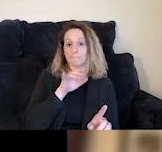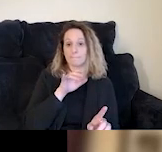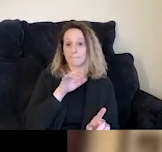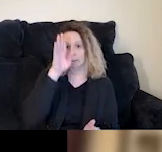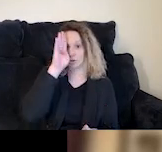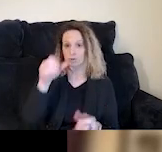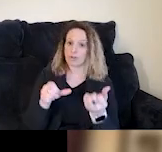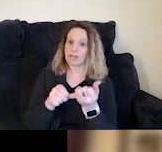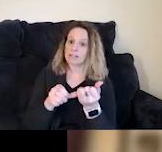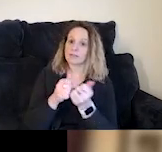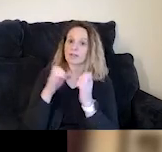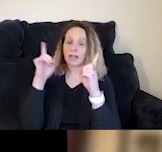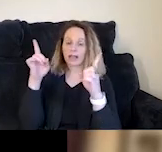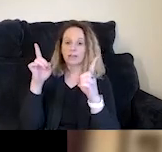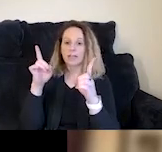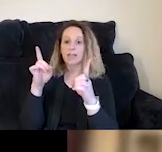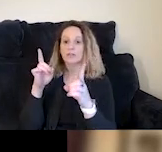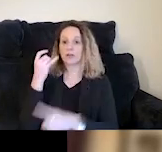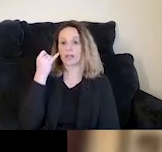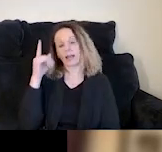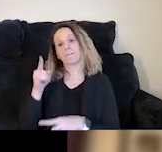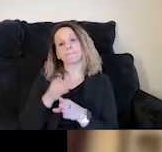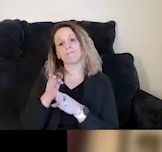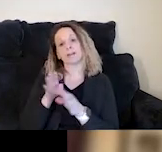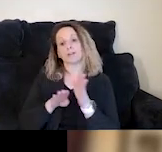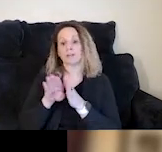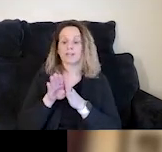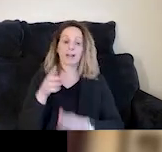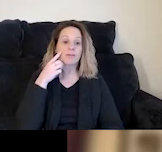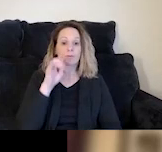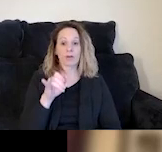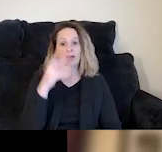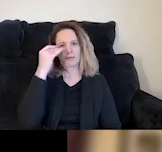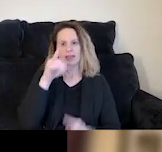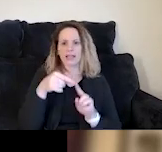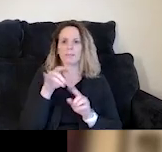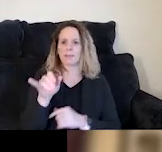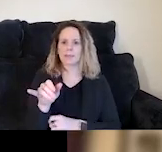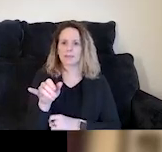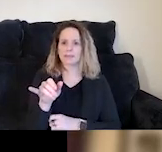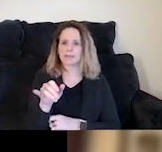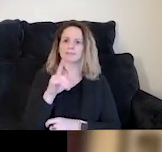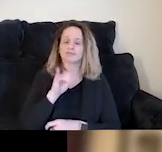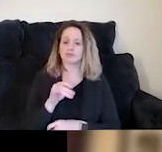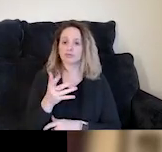with educational pursuits and professional development. And what we're thinking of is really practically developing a fund,